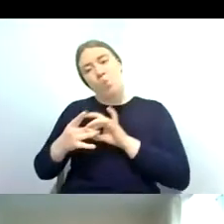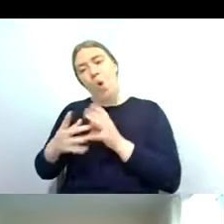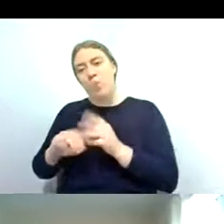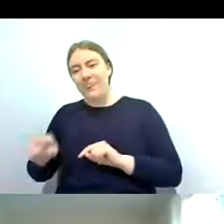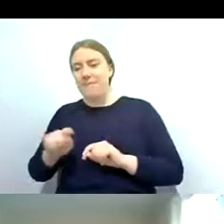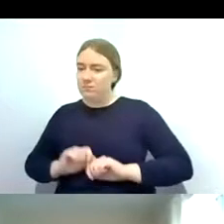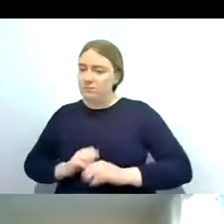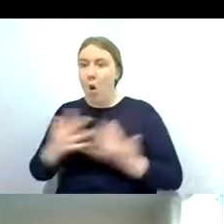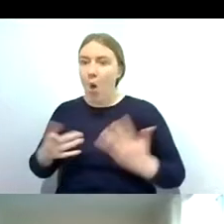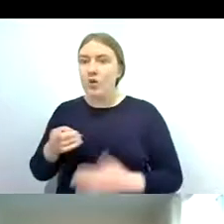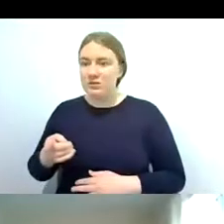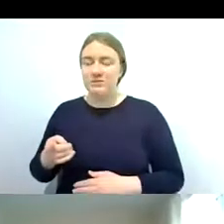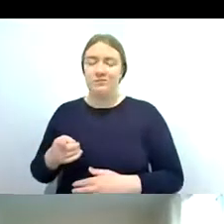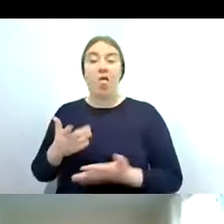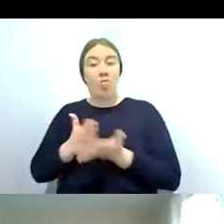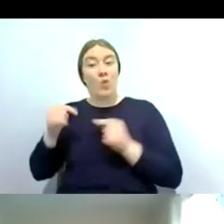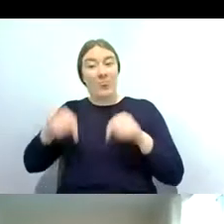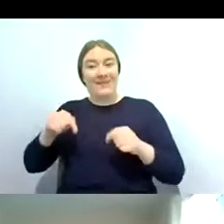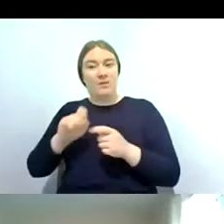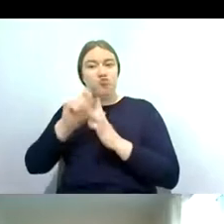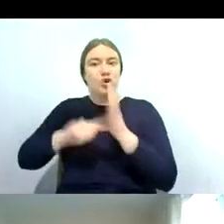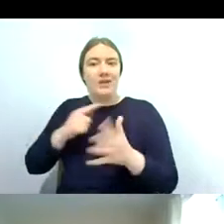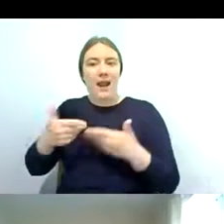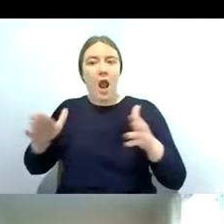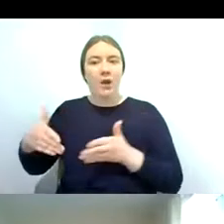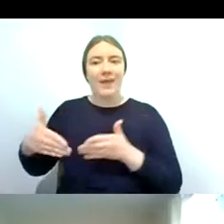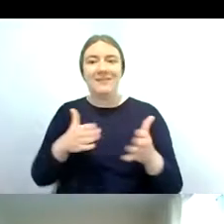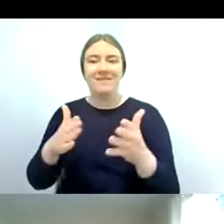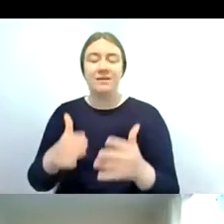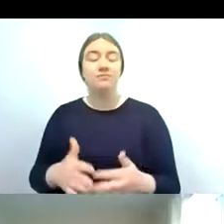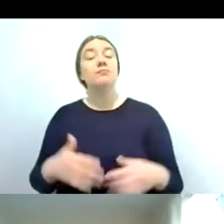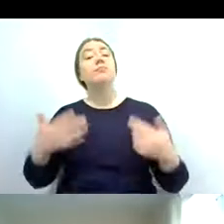so i'm gonna tell you now about the different types of riverfly survey